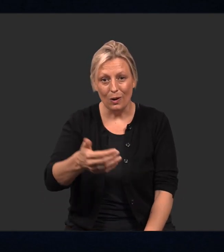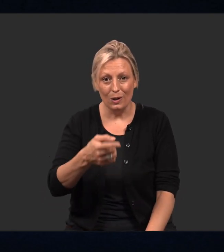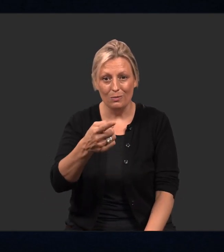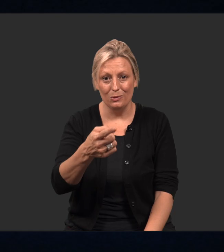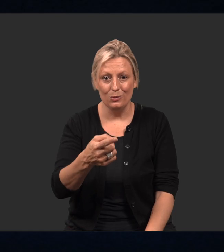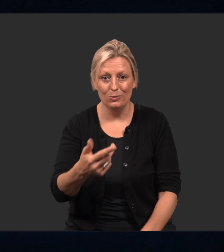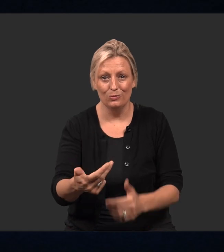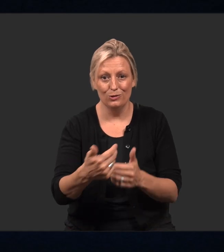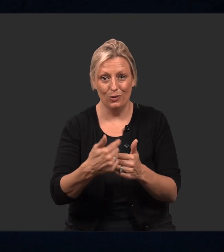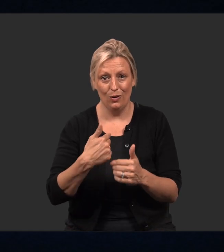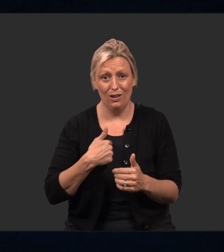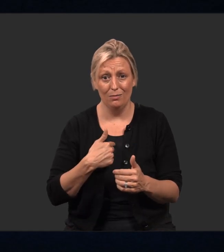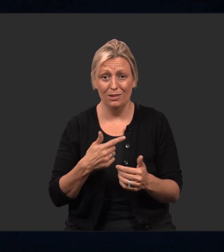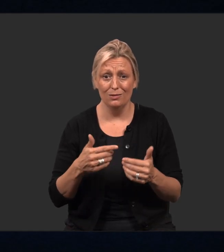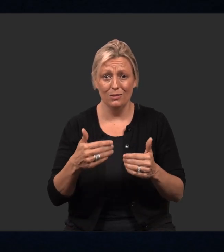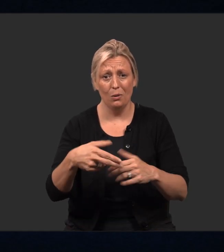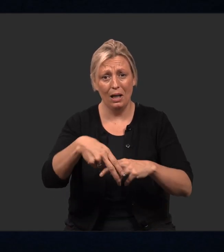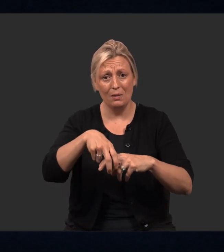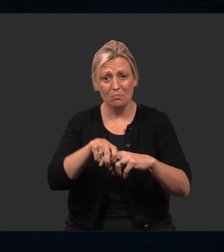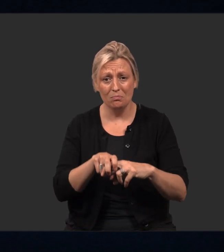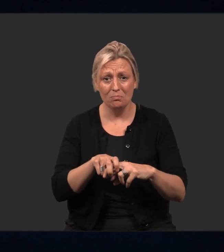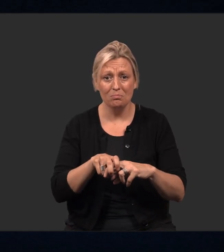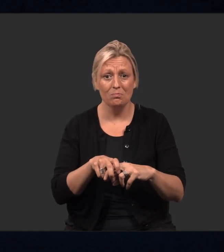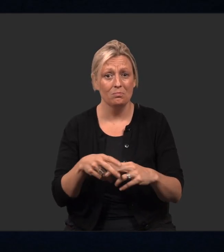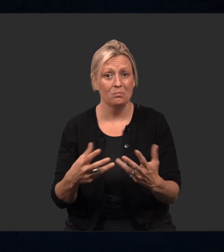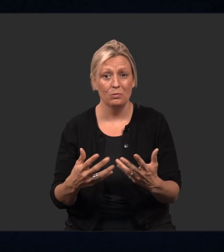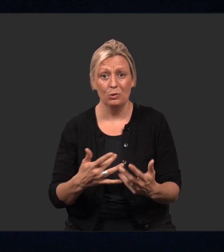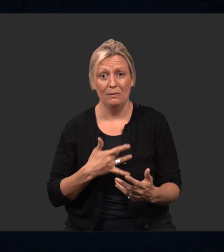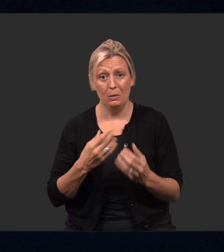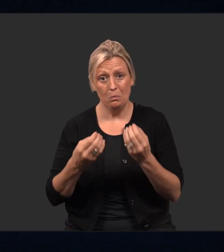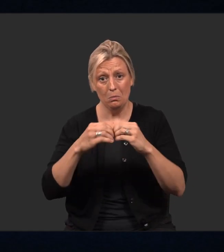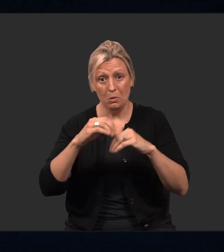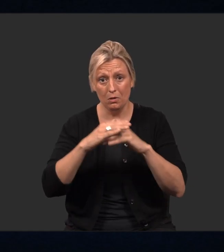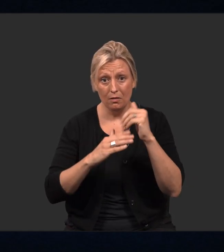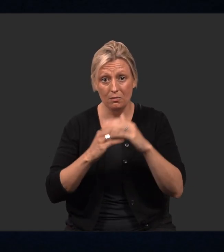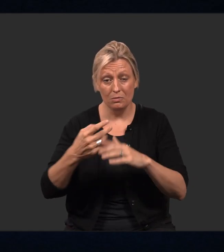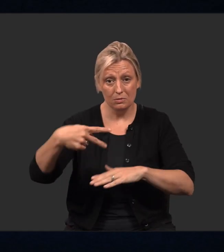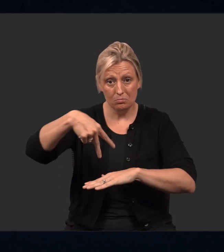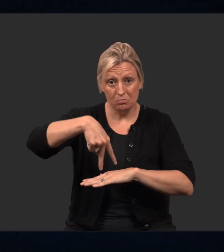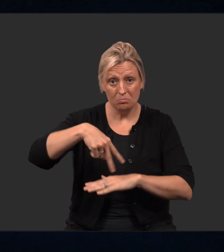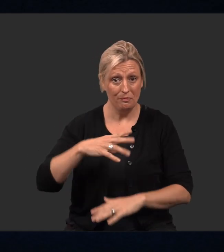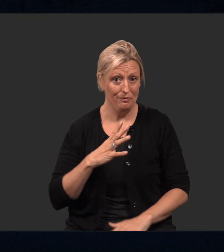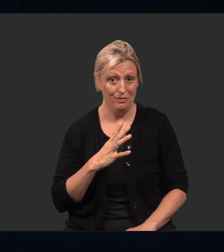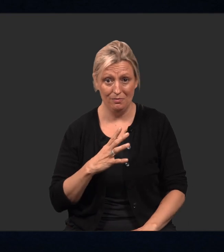I welcome you to join me, go ahead and take seat or stand if that is more comfortable.